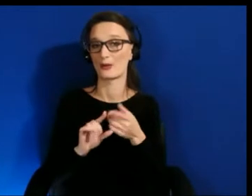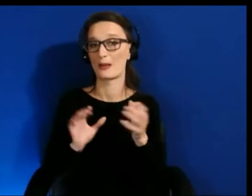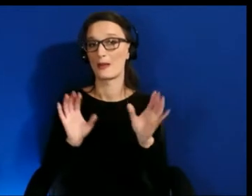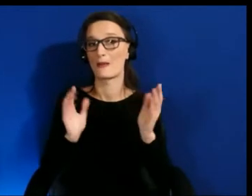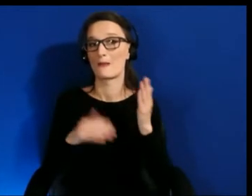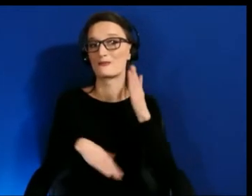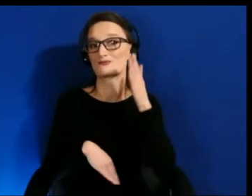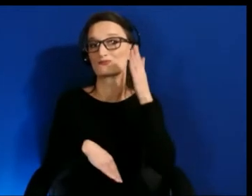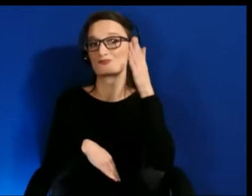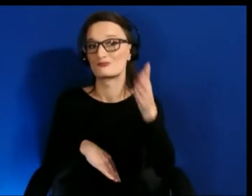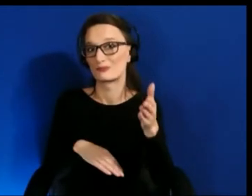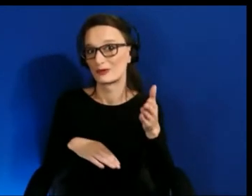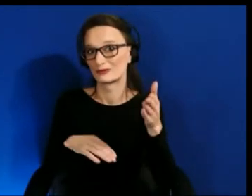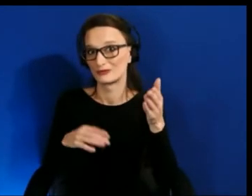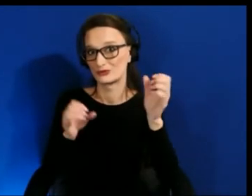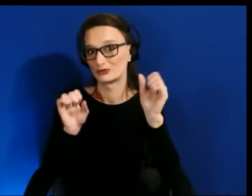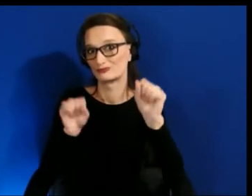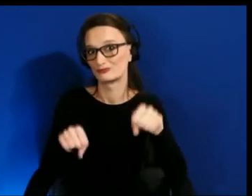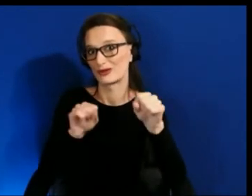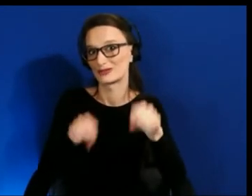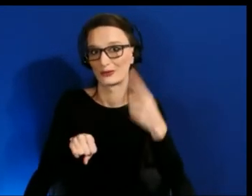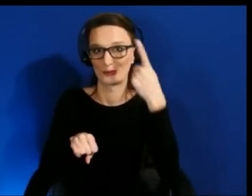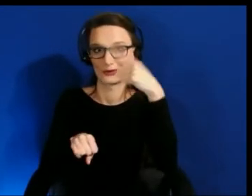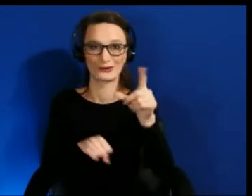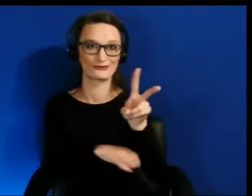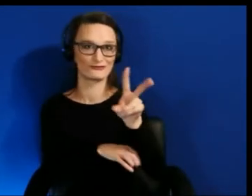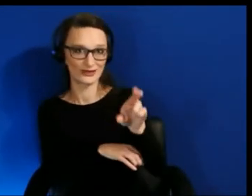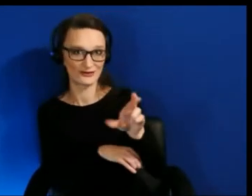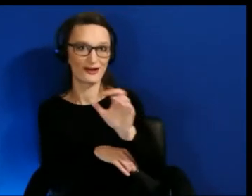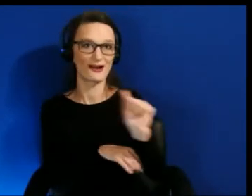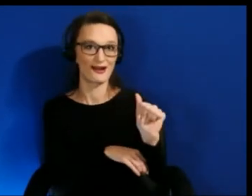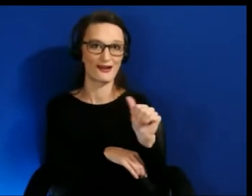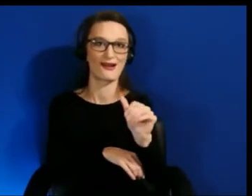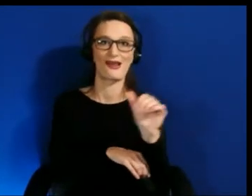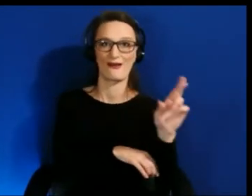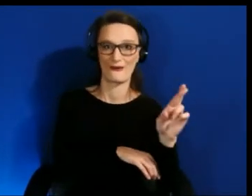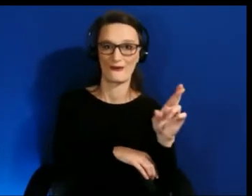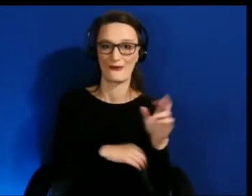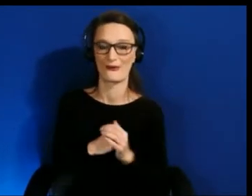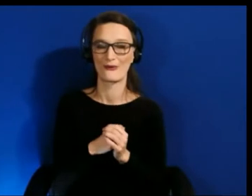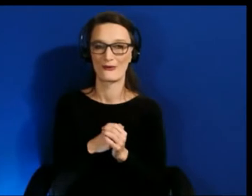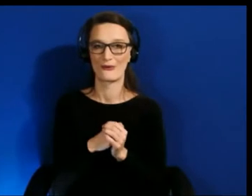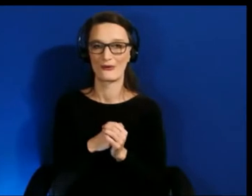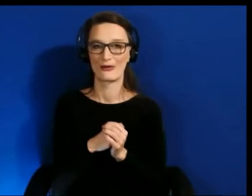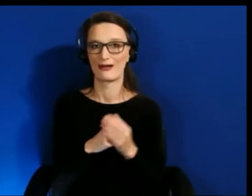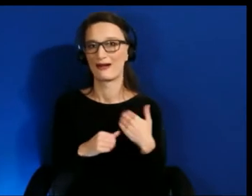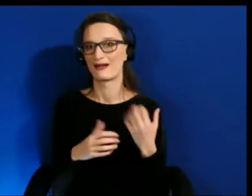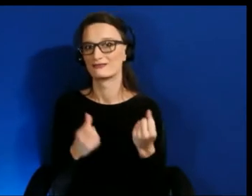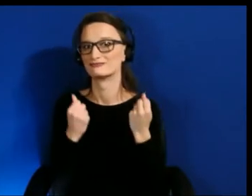It is a -- there's so much potential to augment our capabilities of everyone from various